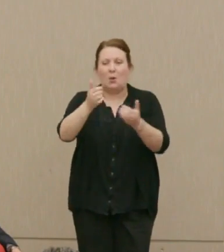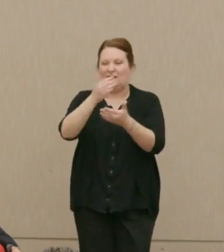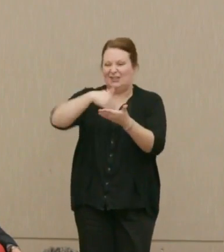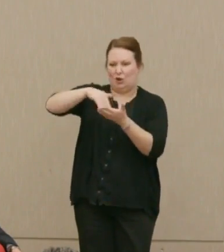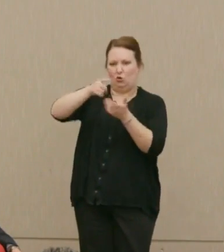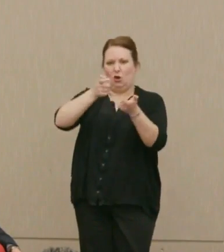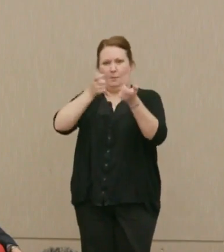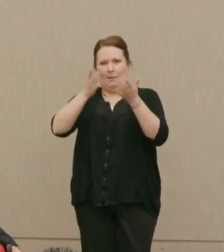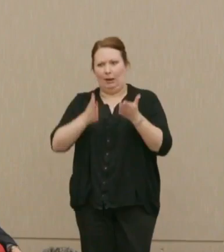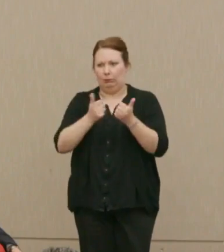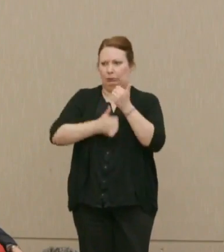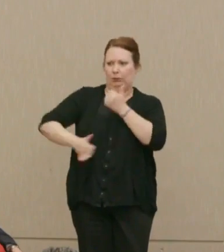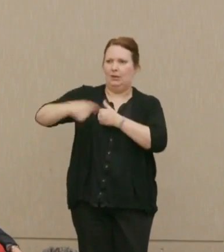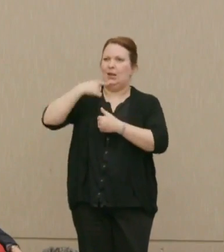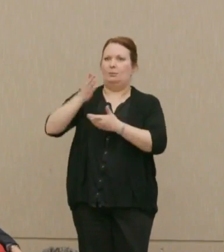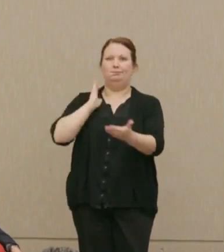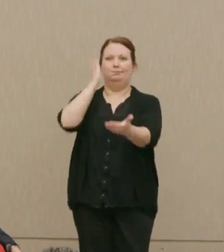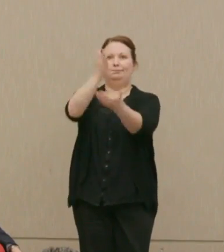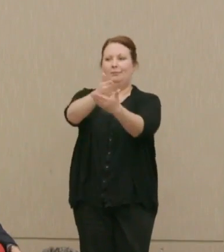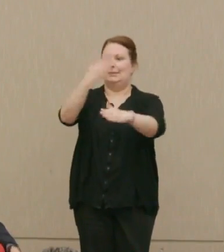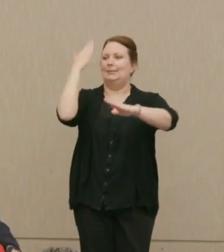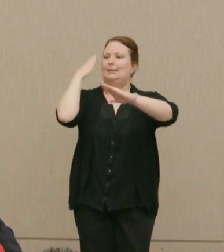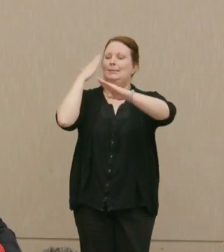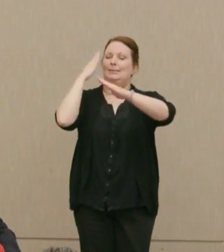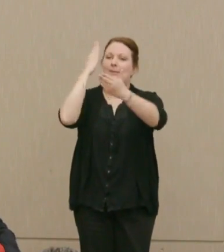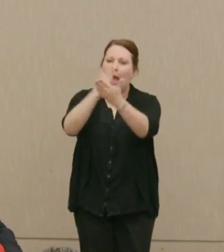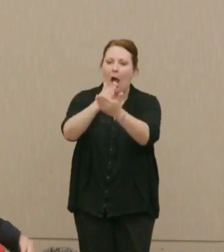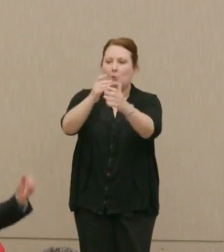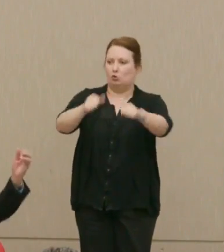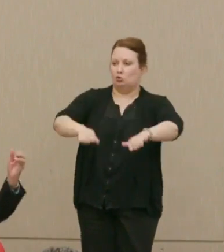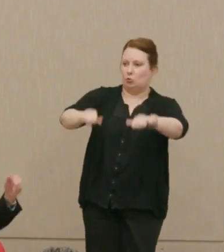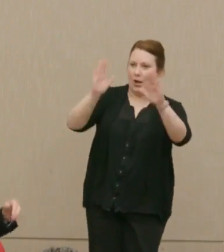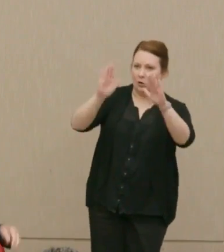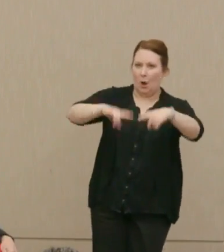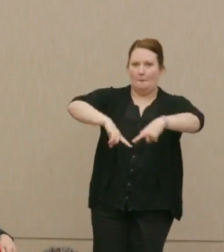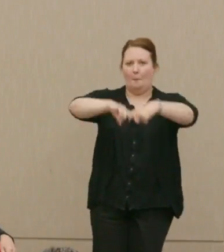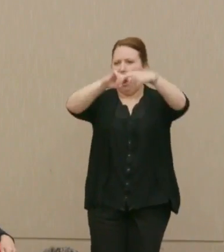them to stop or surrender, or pause, or anything.